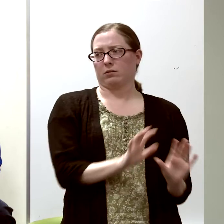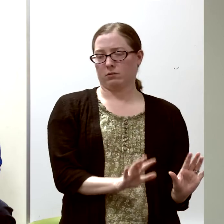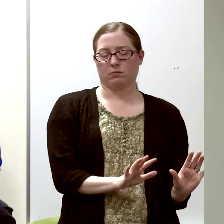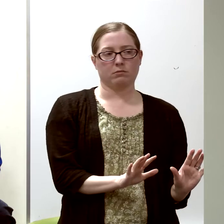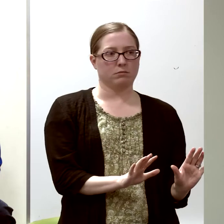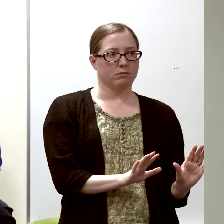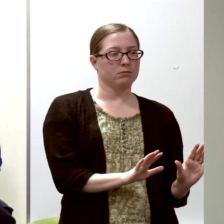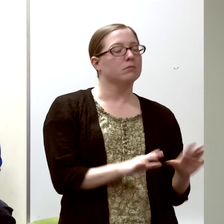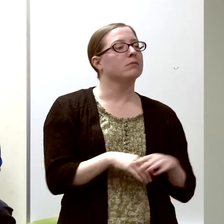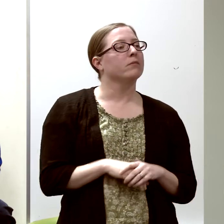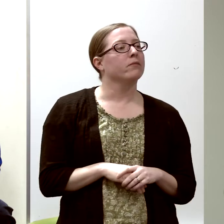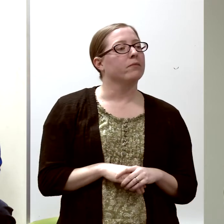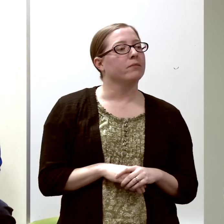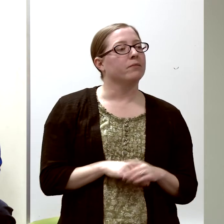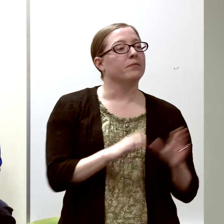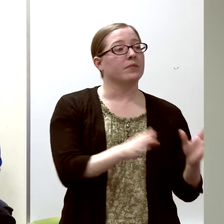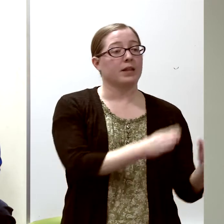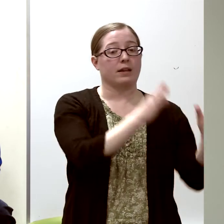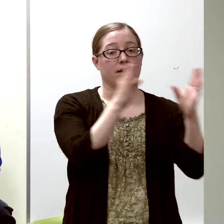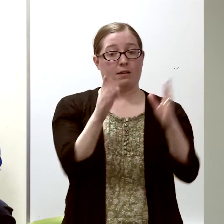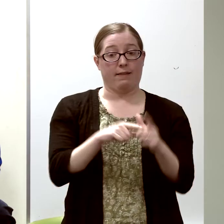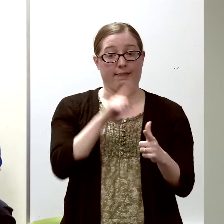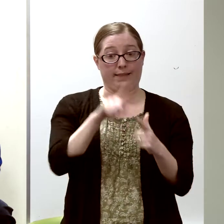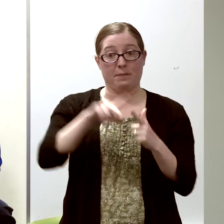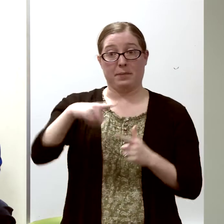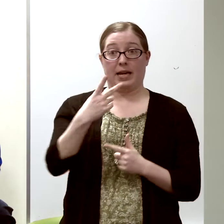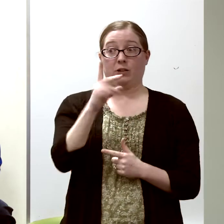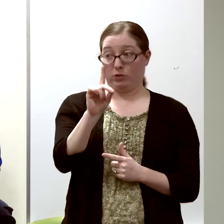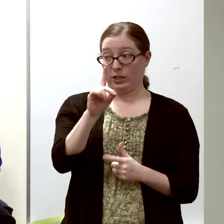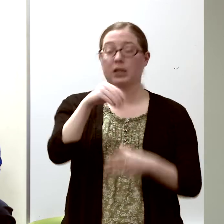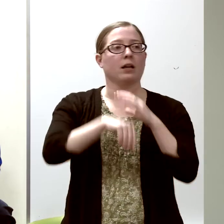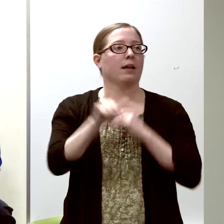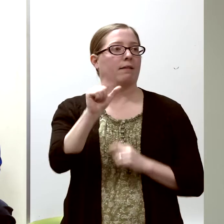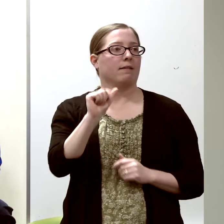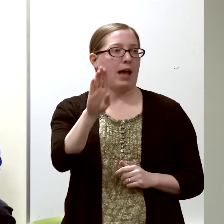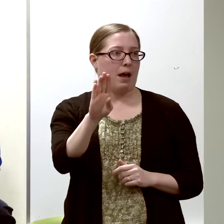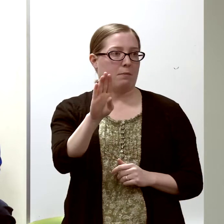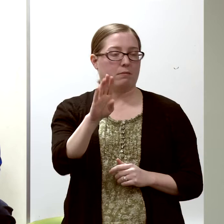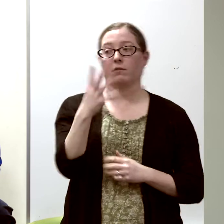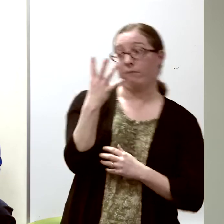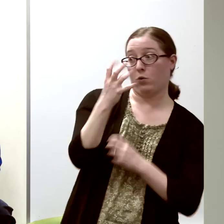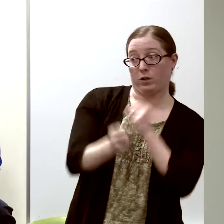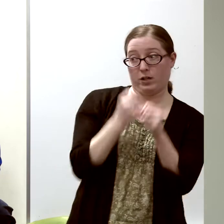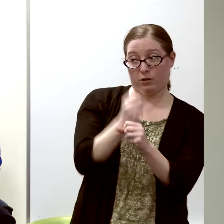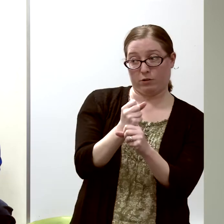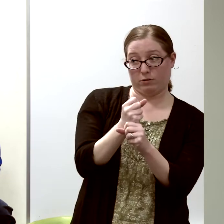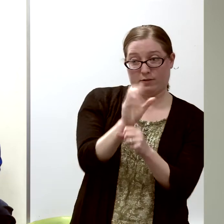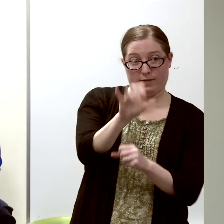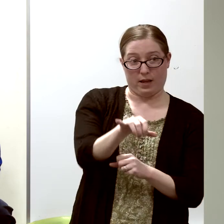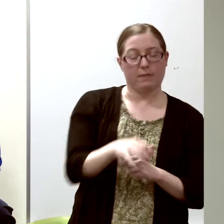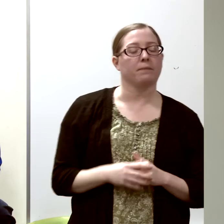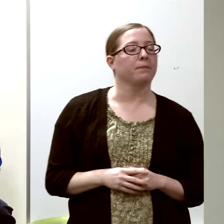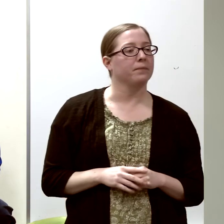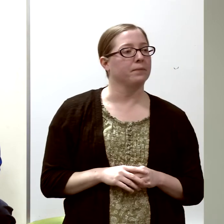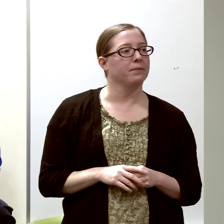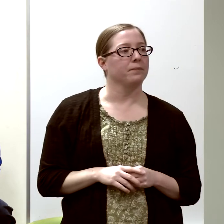and then you do your PhD in the laboratory, 4 years,